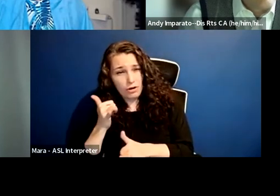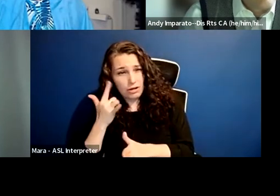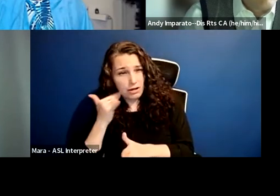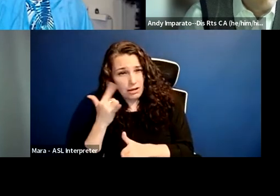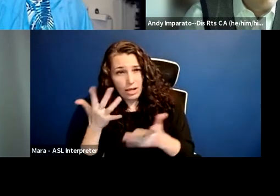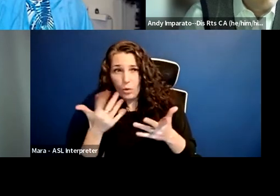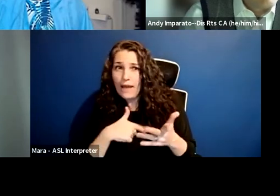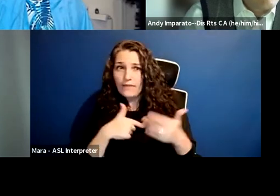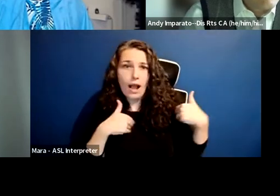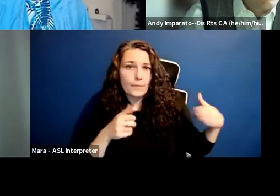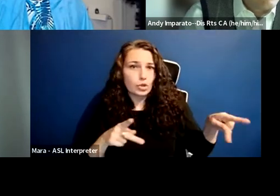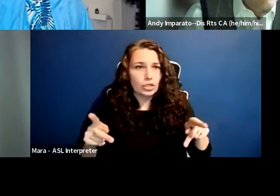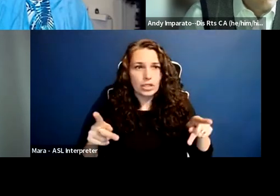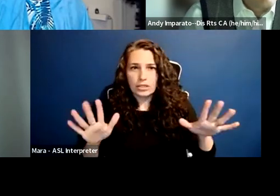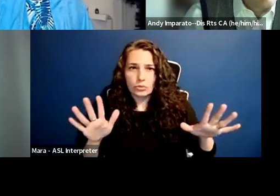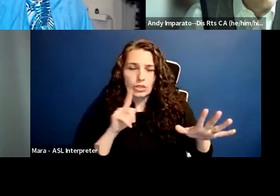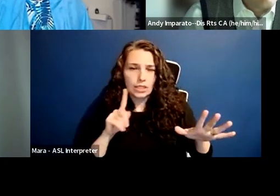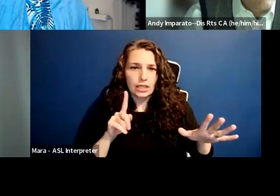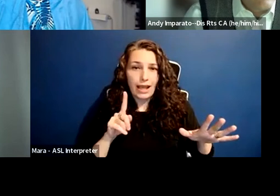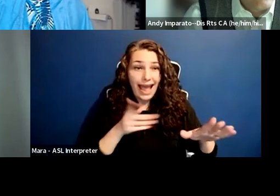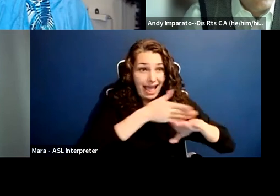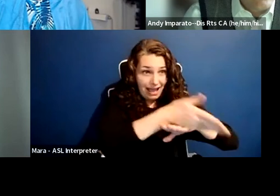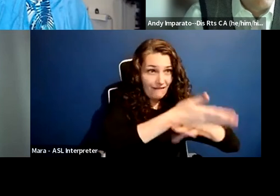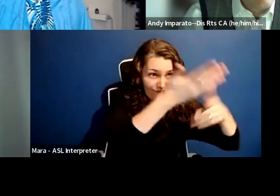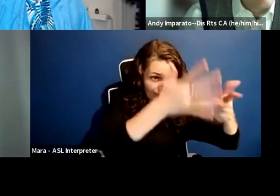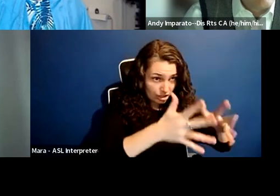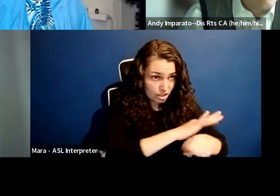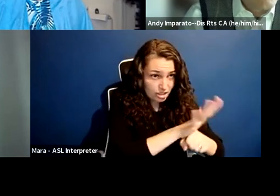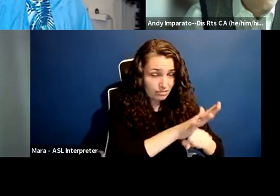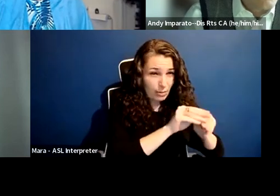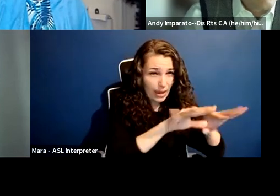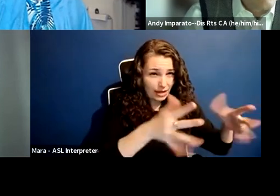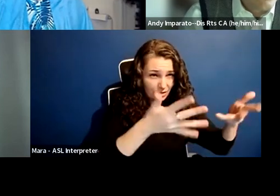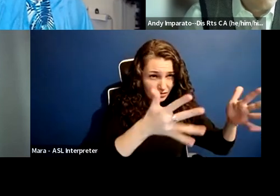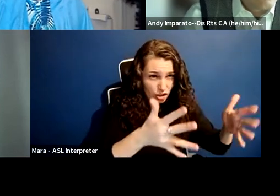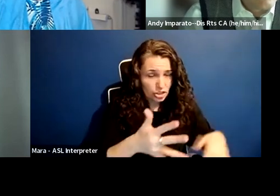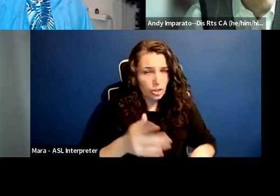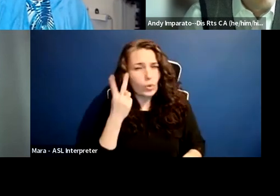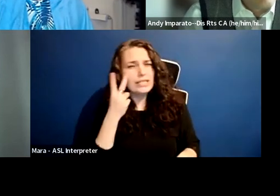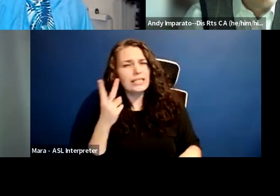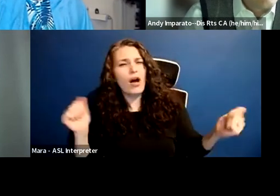before we make a decision on something as important as who is going to be required to show up in person